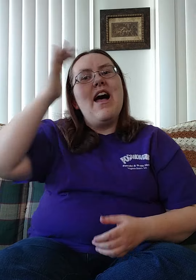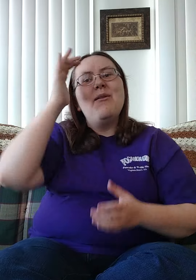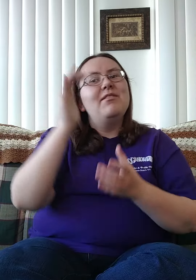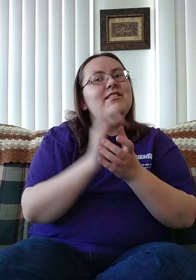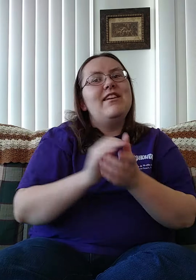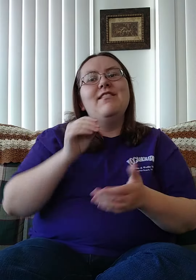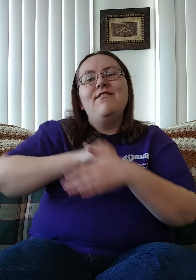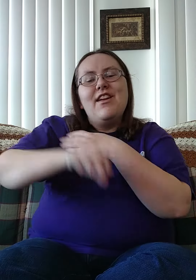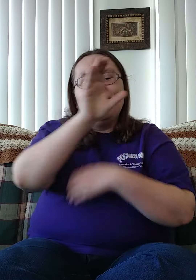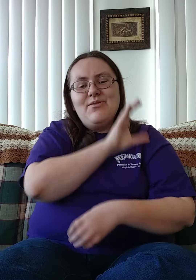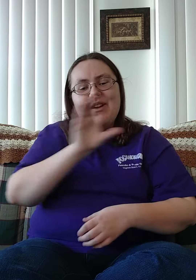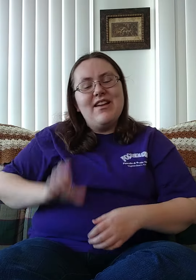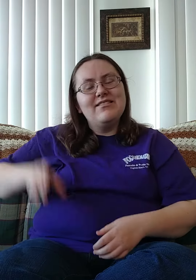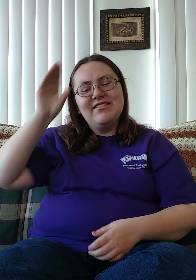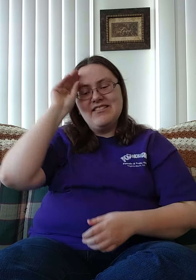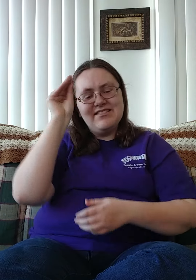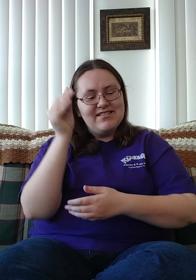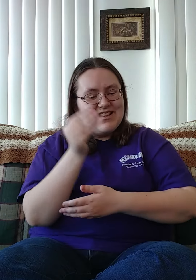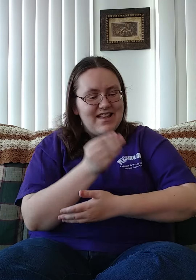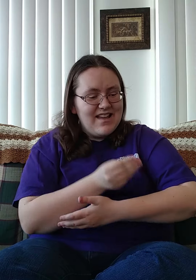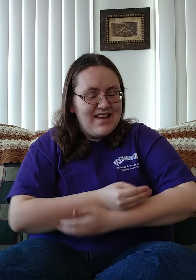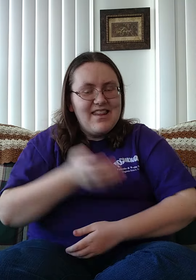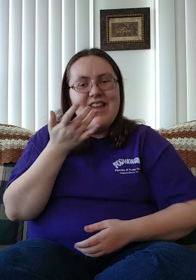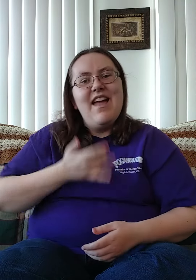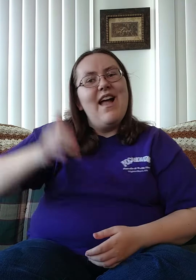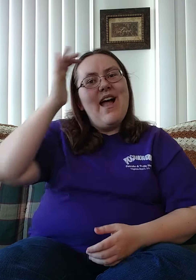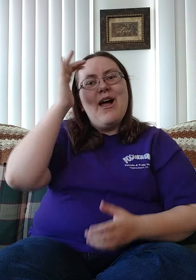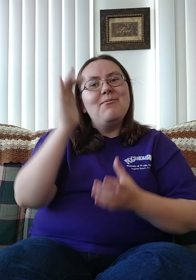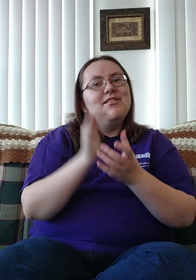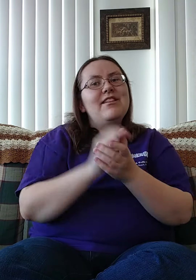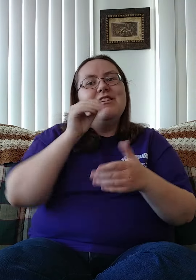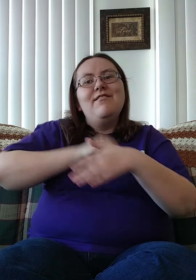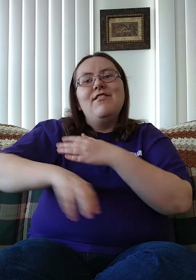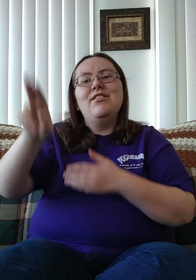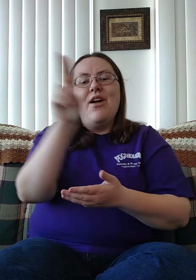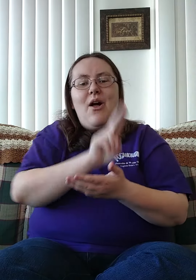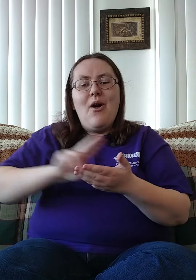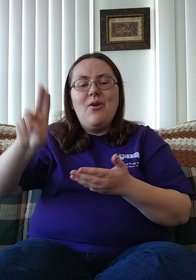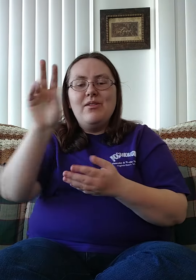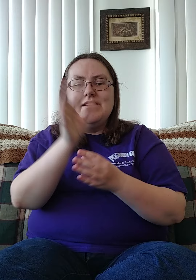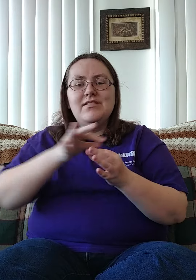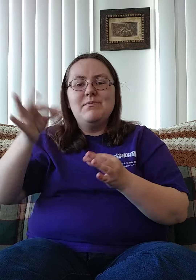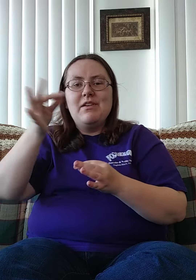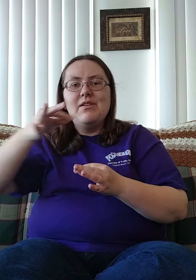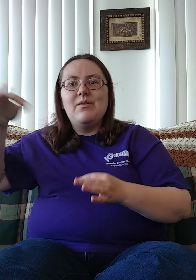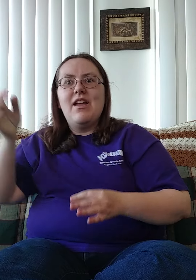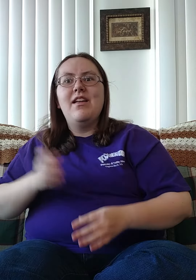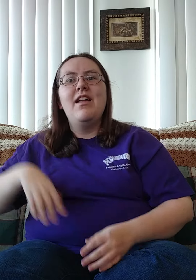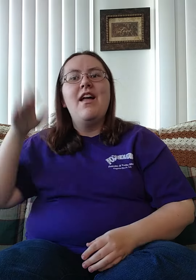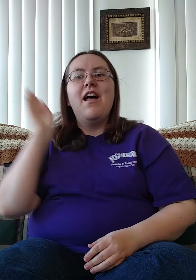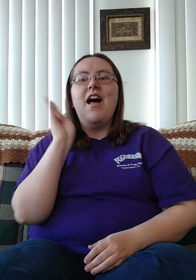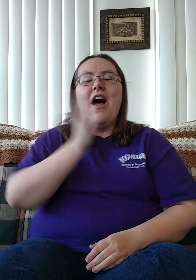I believe in Christ the Son I believe in the Holy Spirit